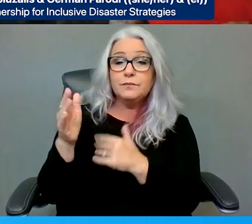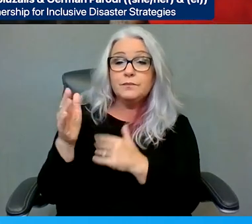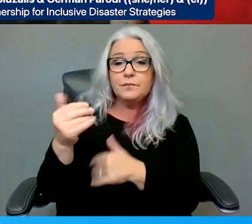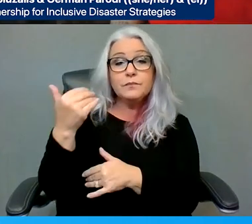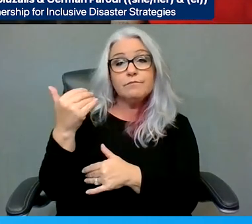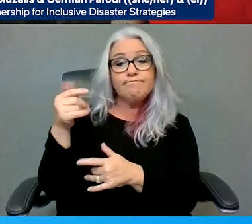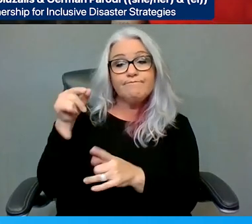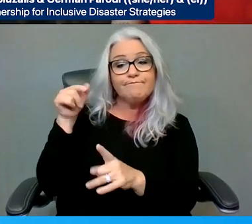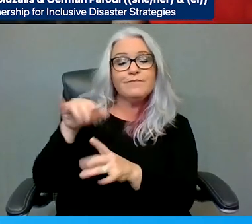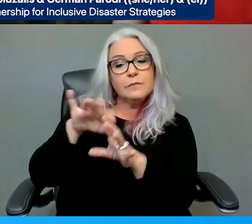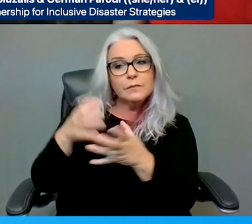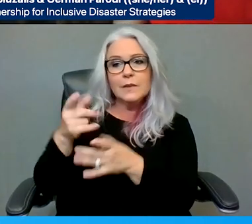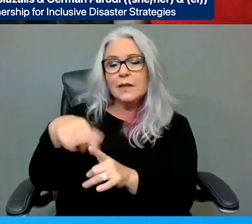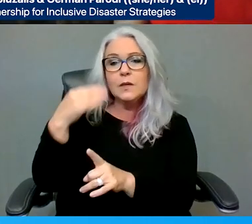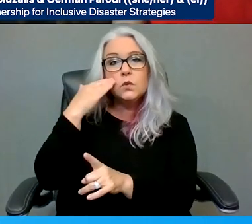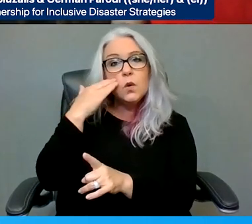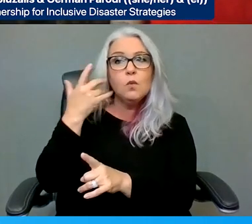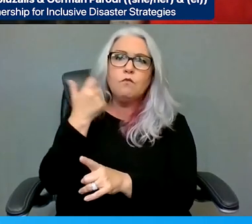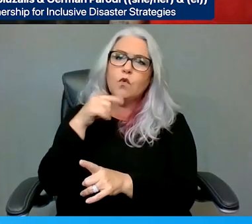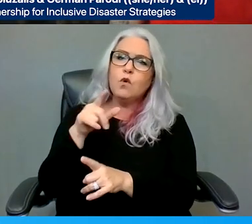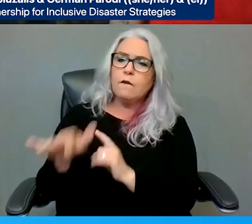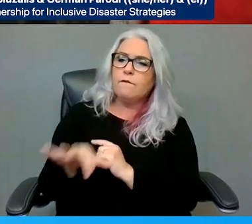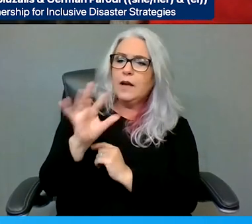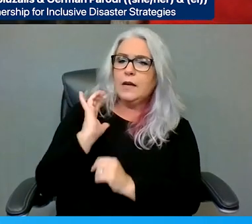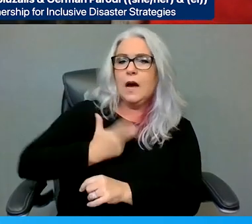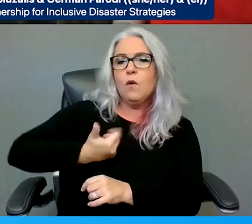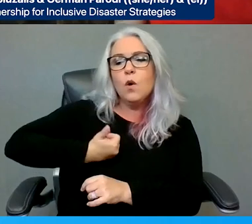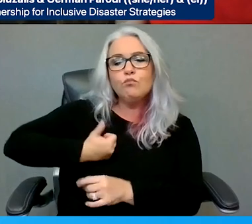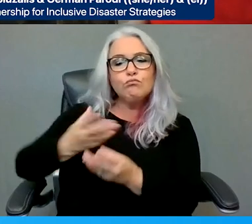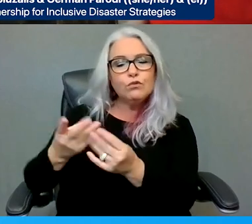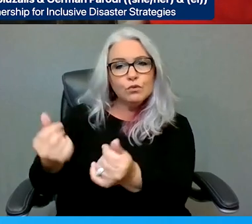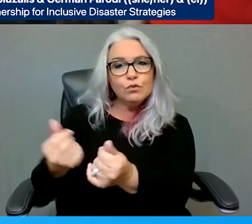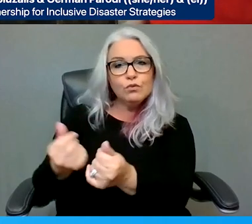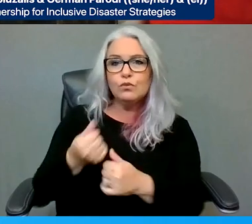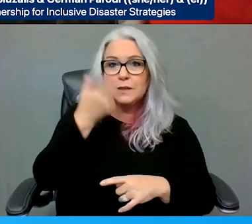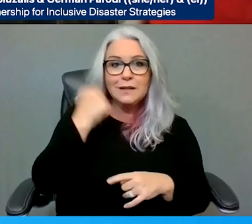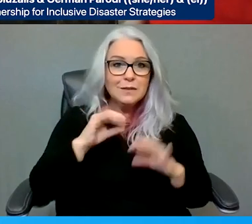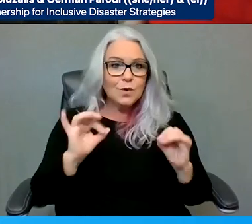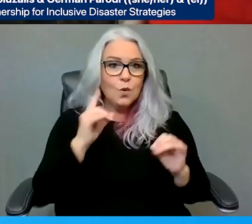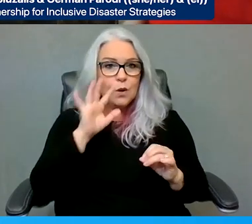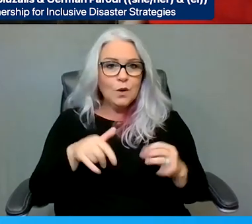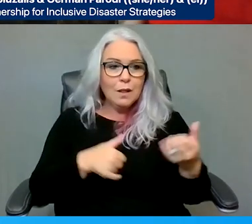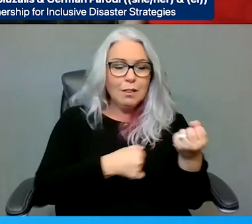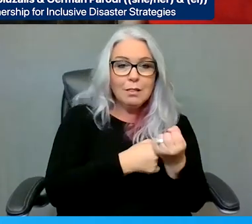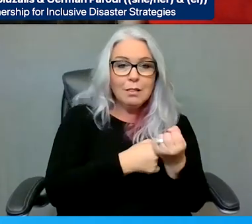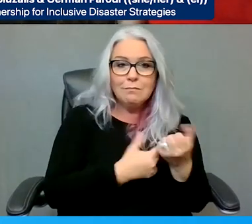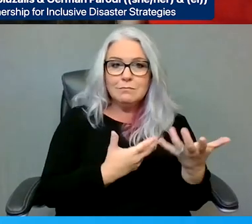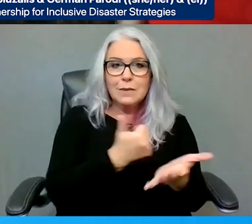ourselves because we know that no always is going to have them. No one else is going to